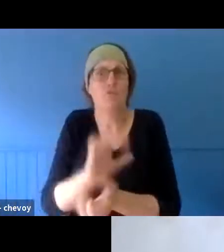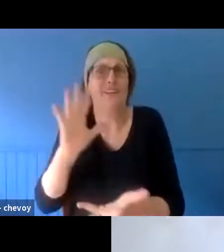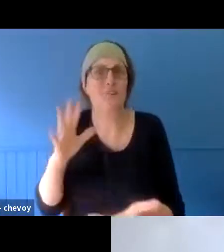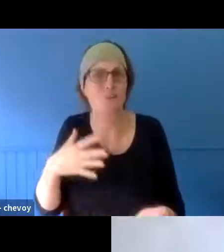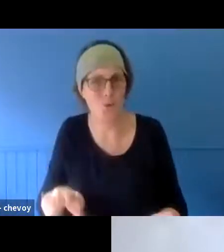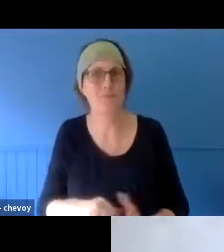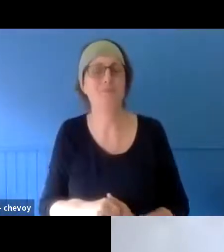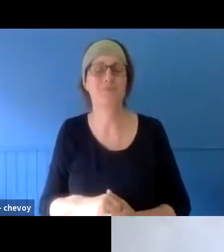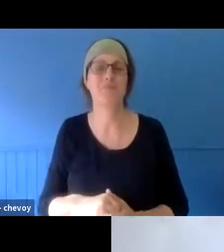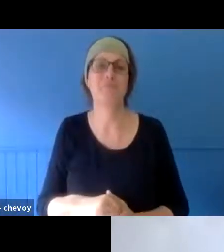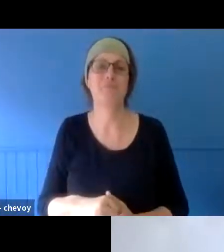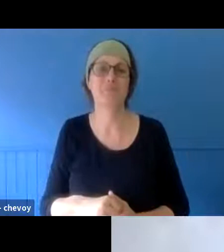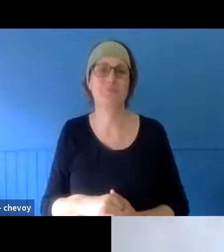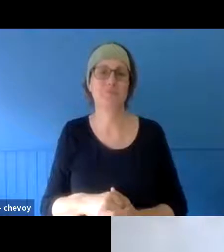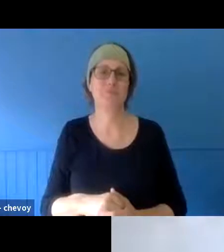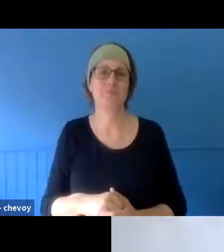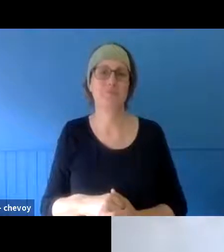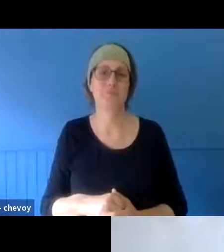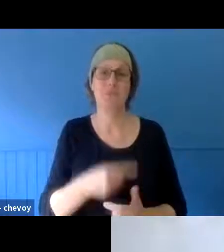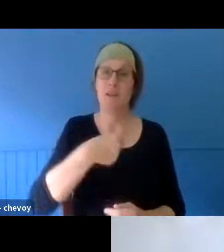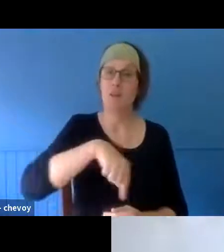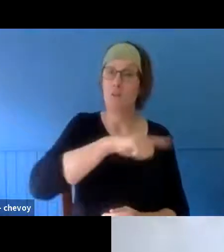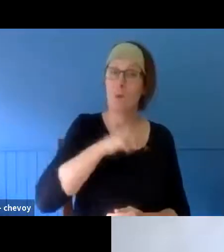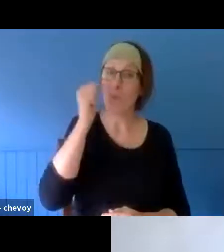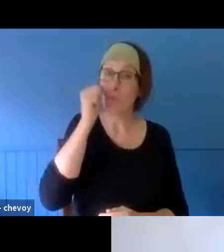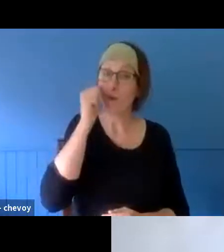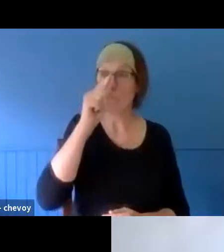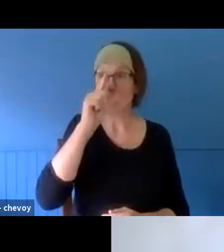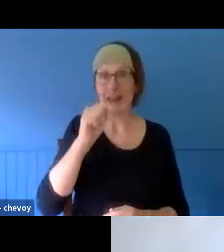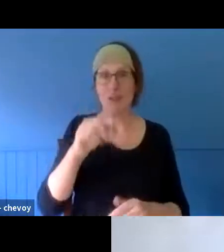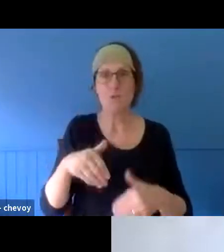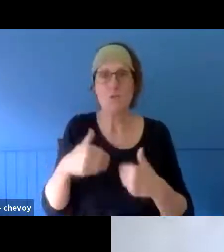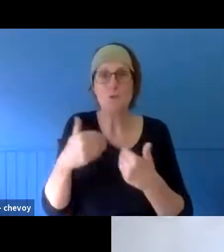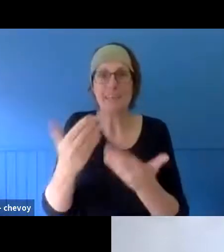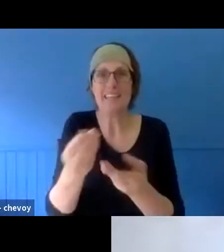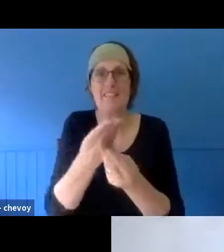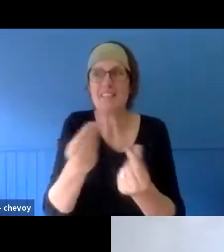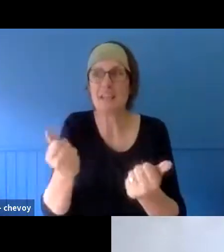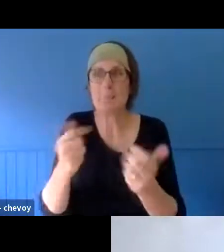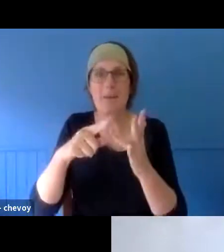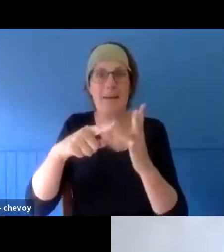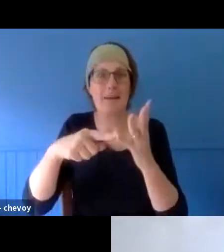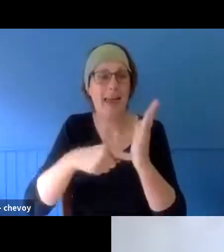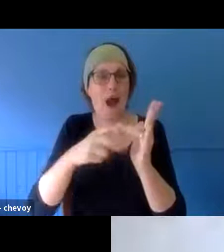I/we knew we also had to come up with an outcome in some way because of the funding body. I guess that's where our practice came in. We